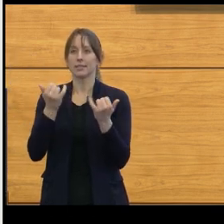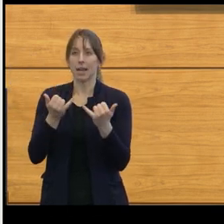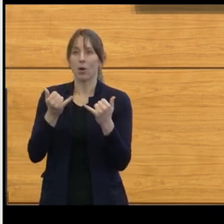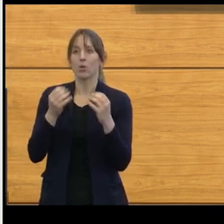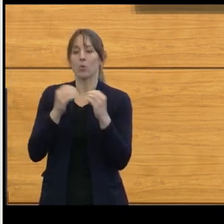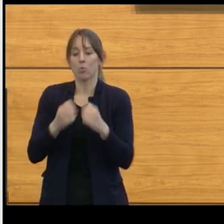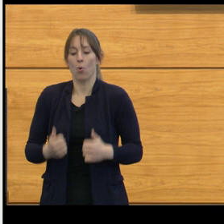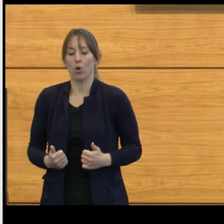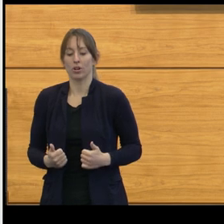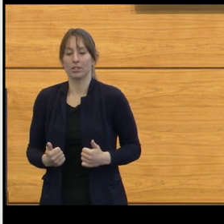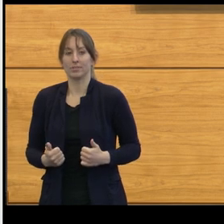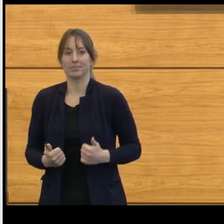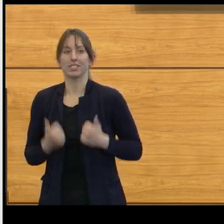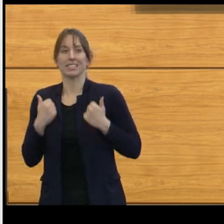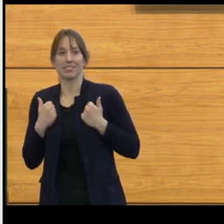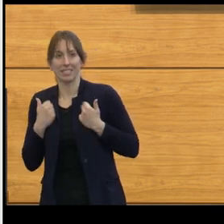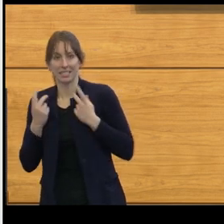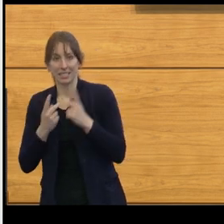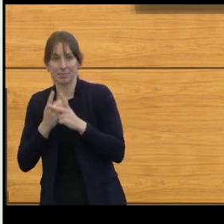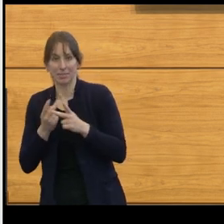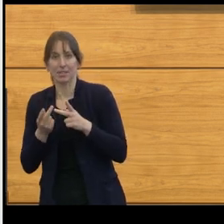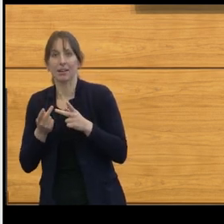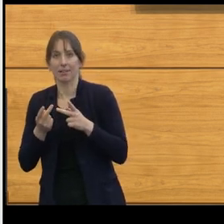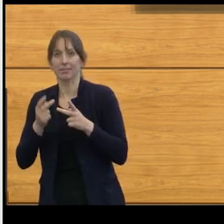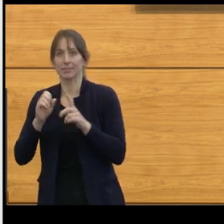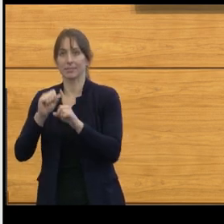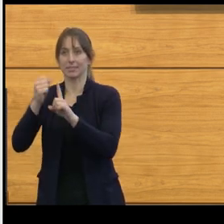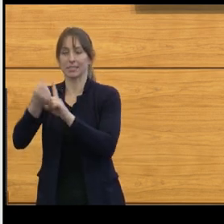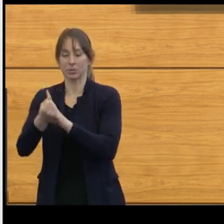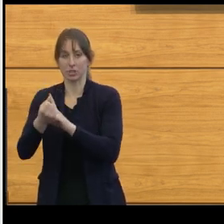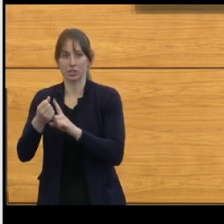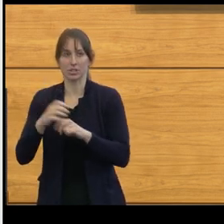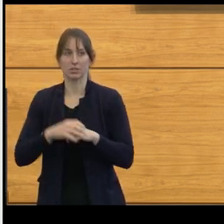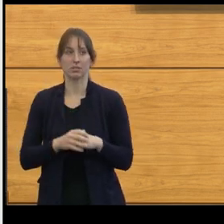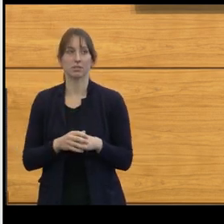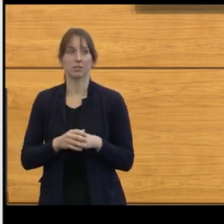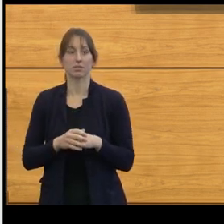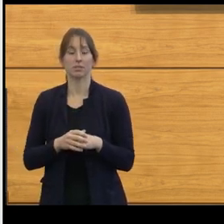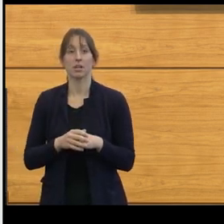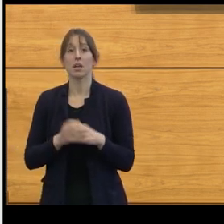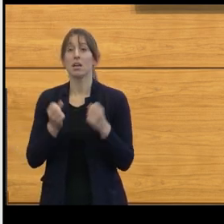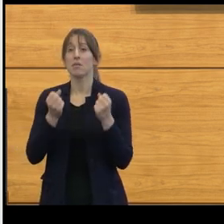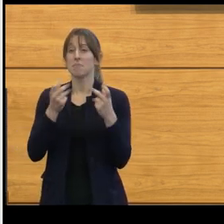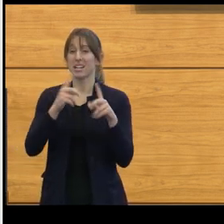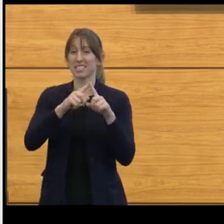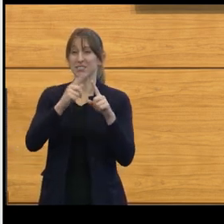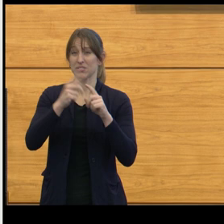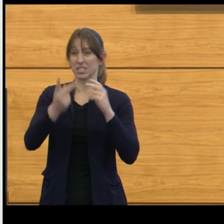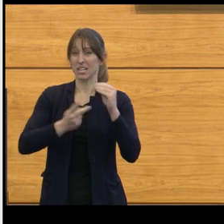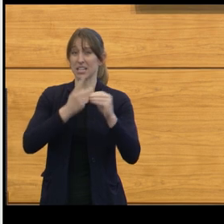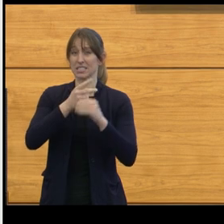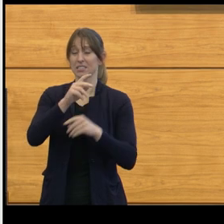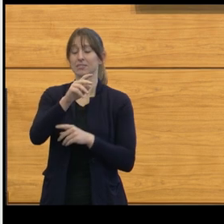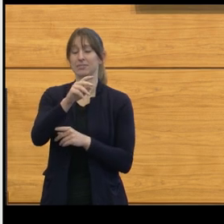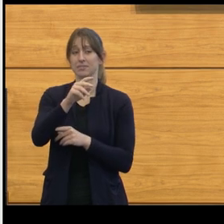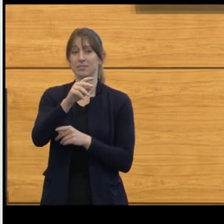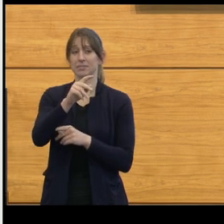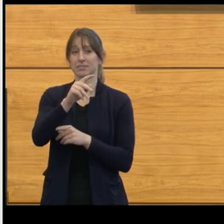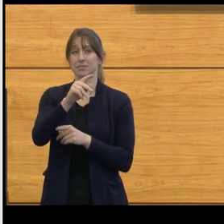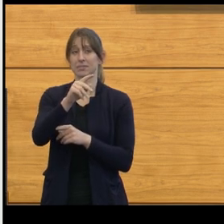The tumors that I've studied the most have been medulloblastomas and astrocytomatas and, more recently, ependymomas.